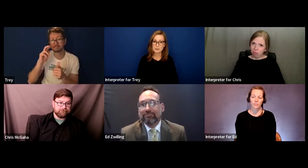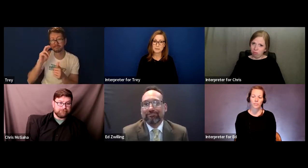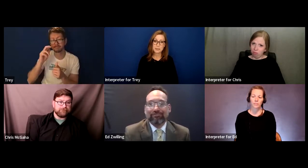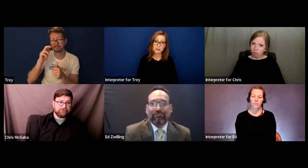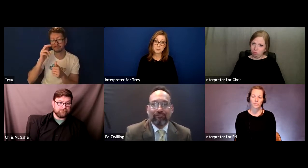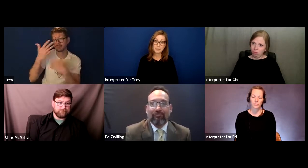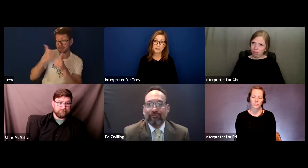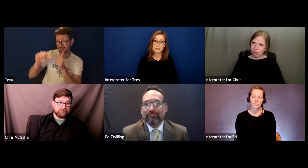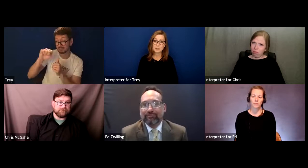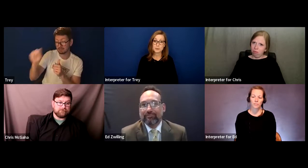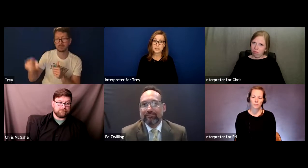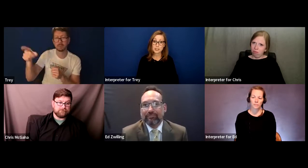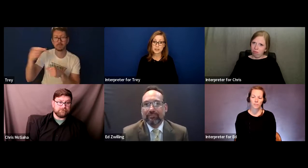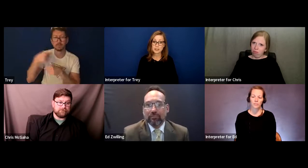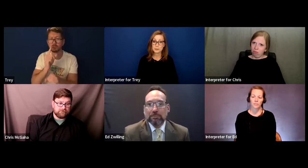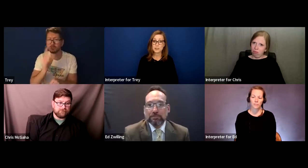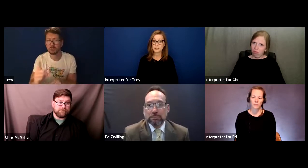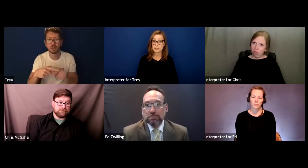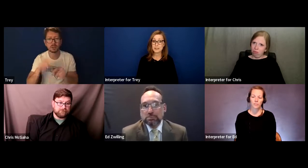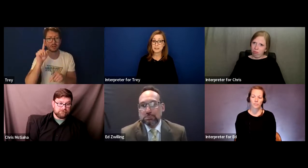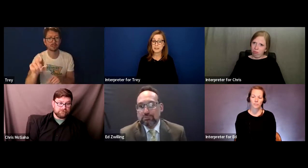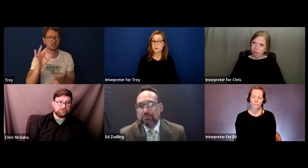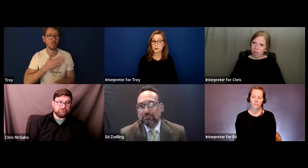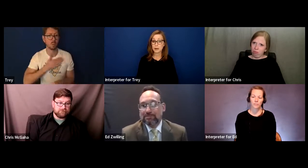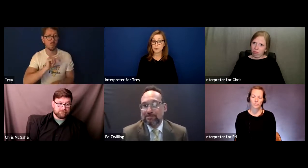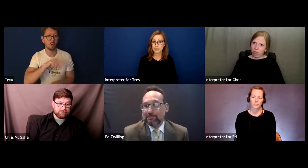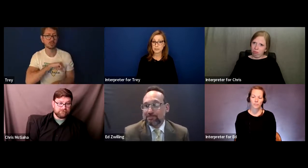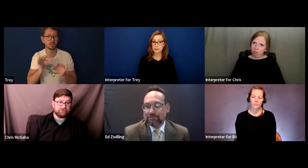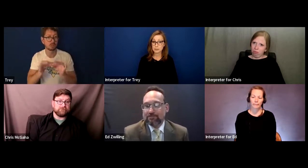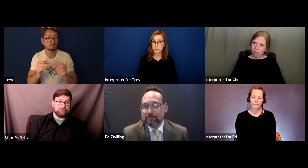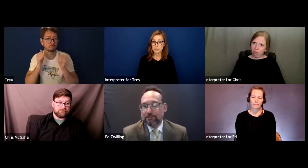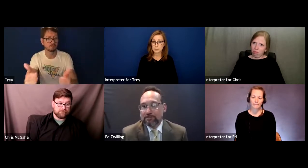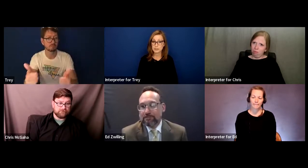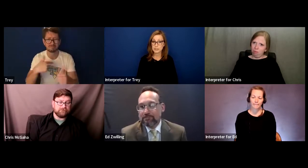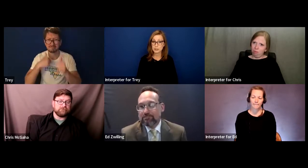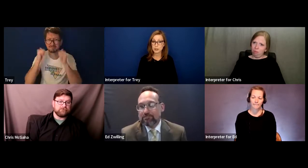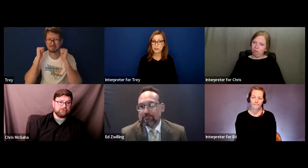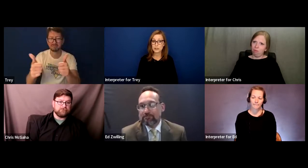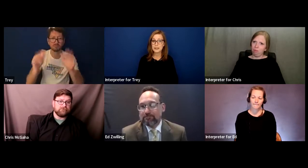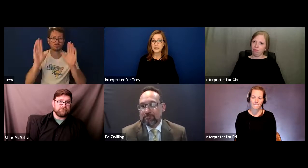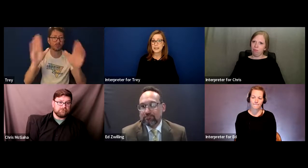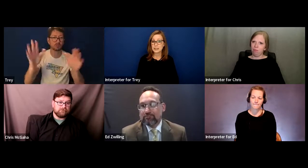to speak up and to be educated, to be understanding of what my rights and responsibilities are